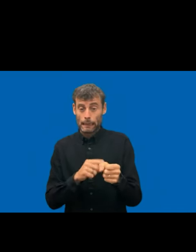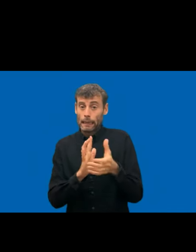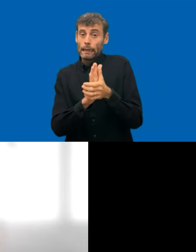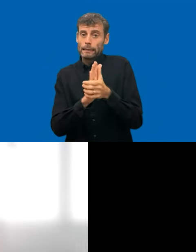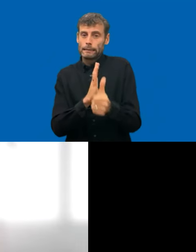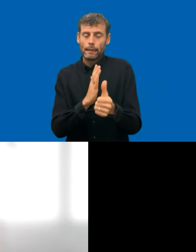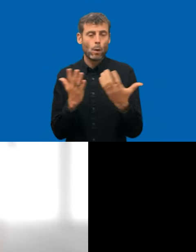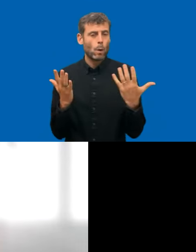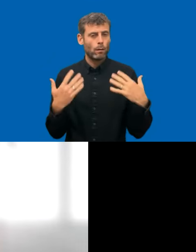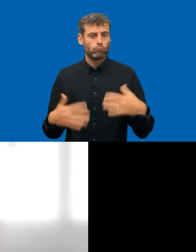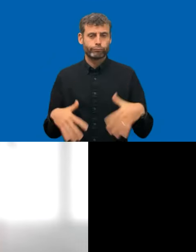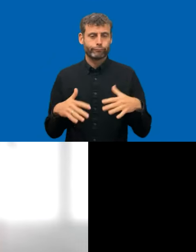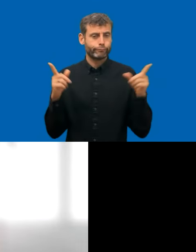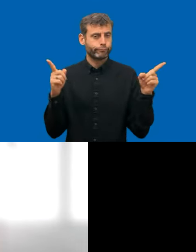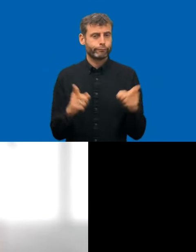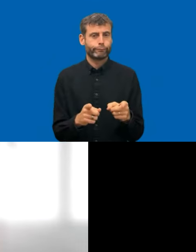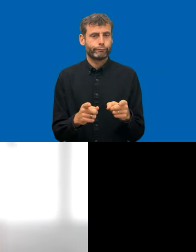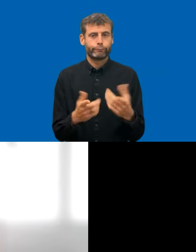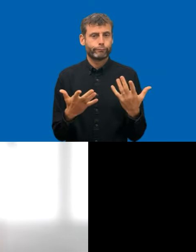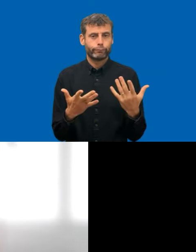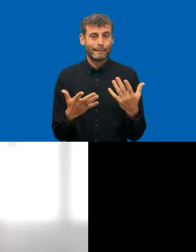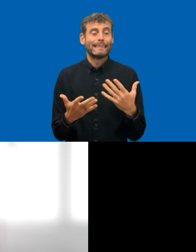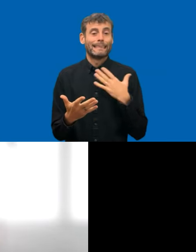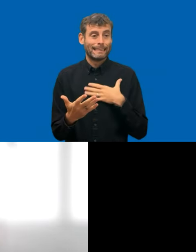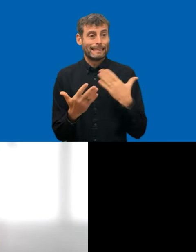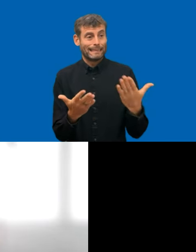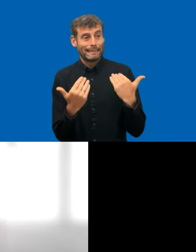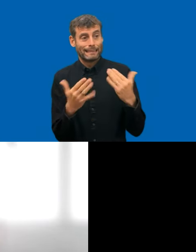also positive or did you get pushback from the public sector bodies?